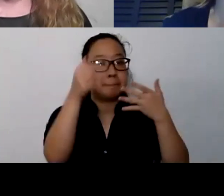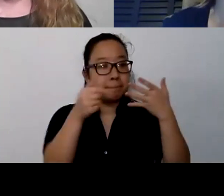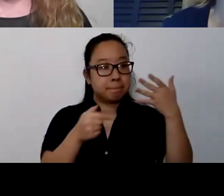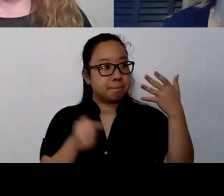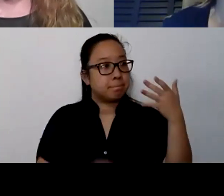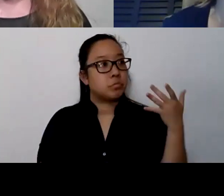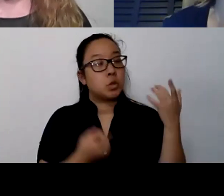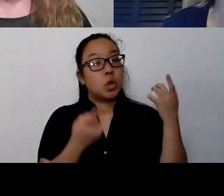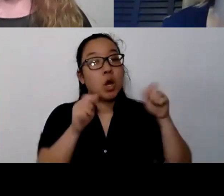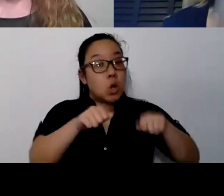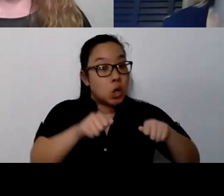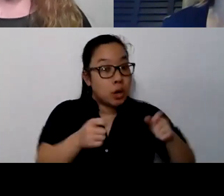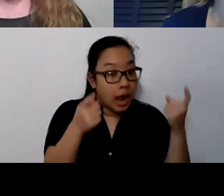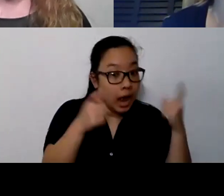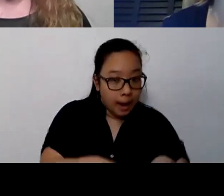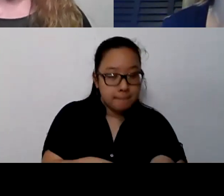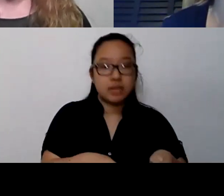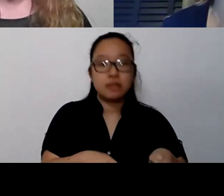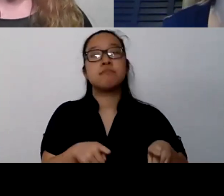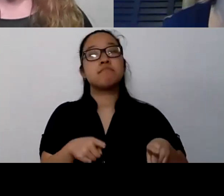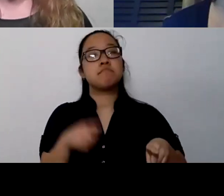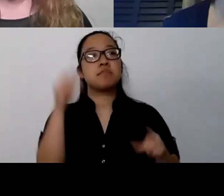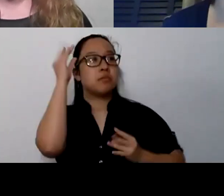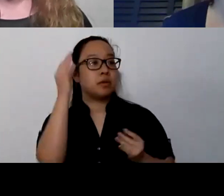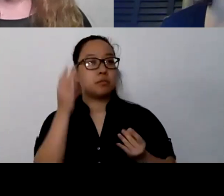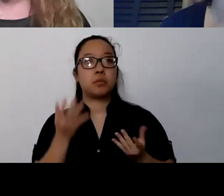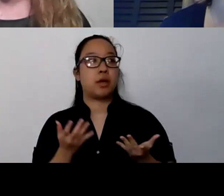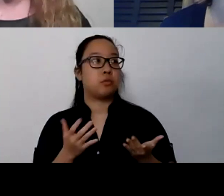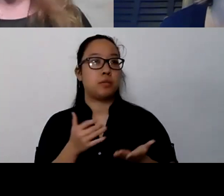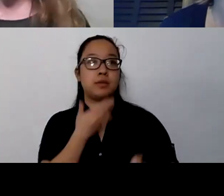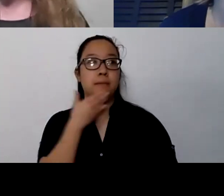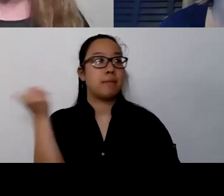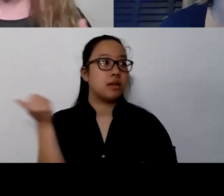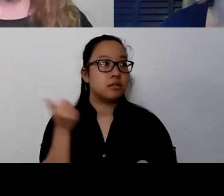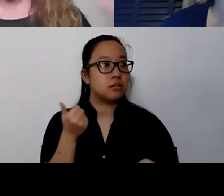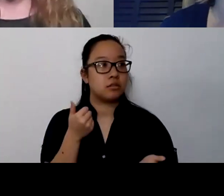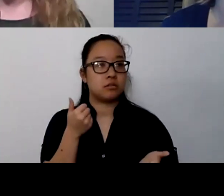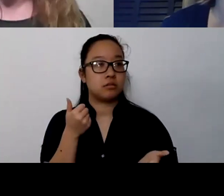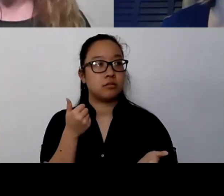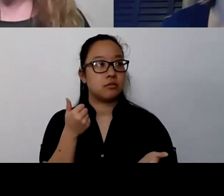I know, so for myself, all of our therapists went home and working from home